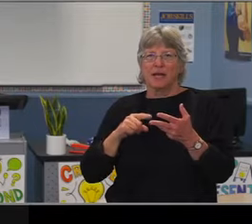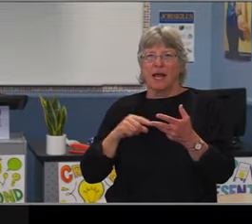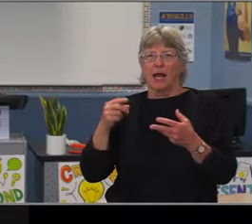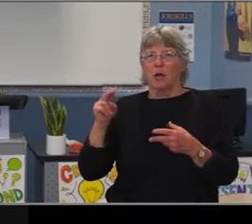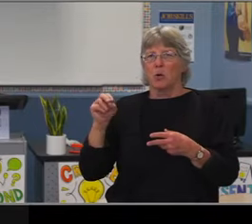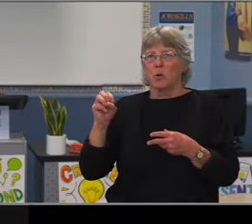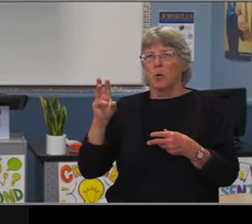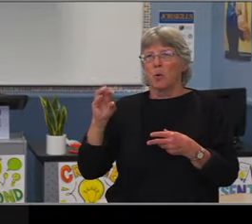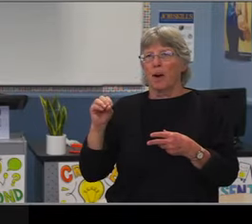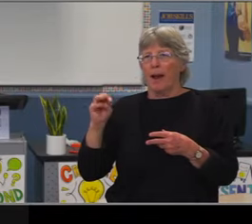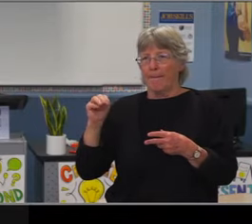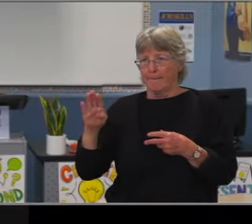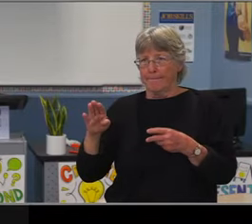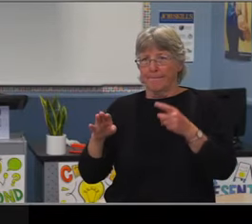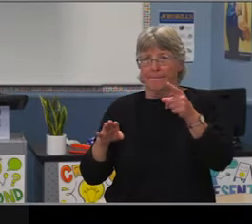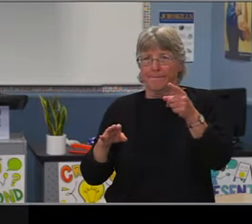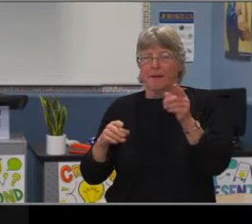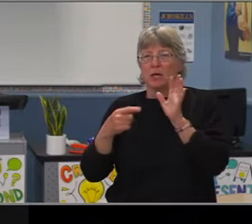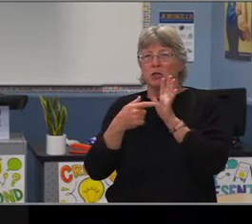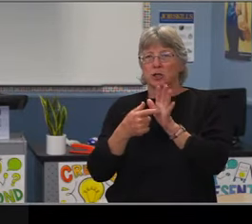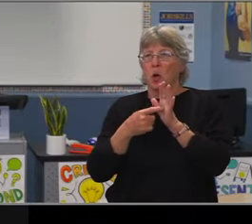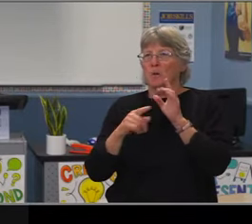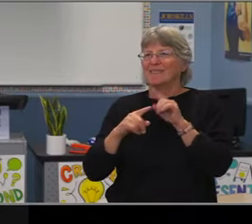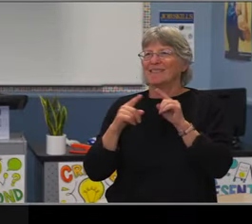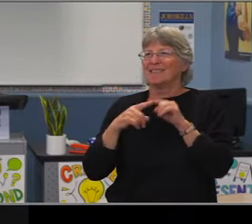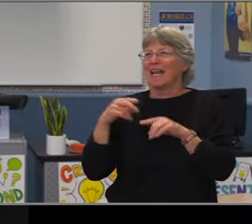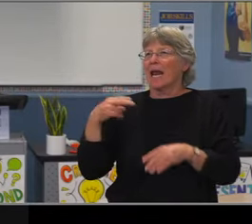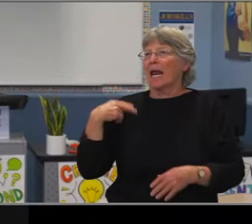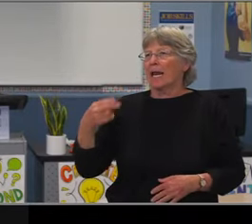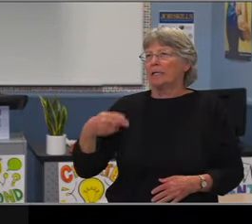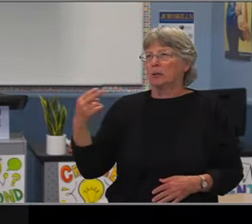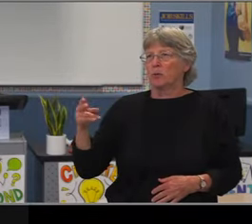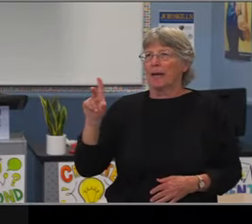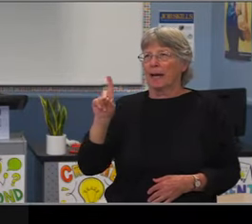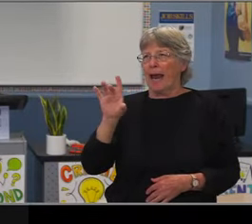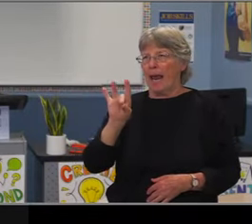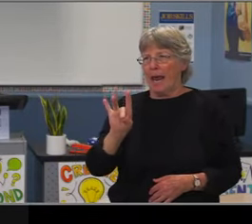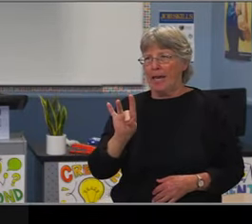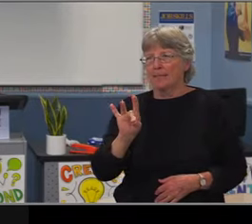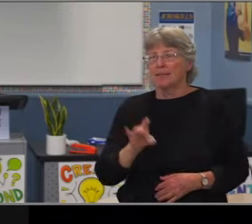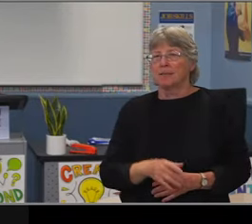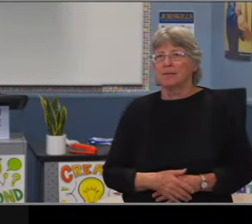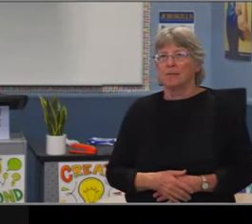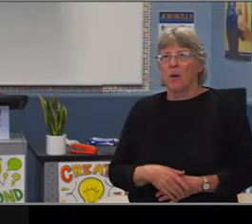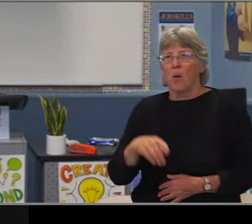So that did in fact impact our ability to actually reach capacity in some of our sites.